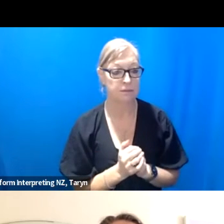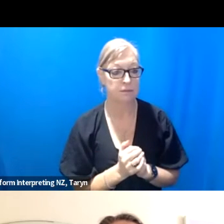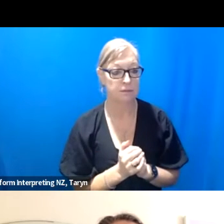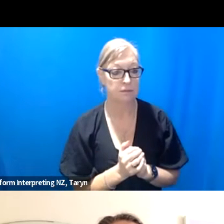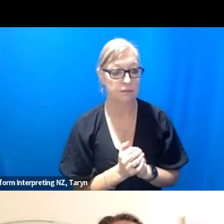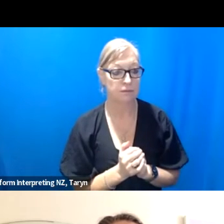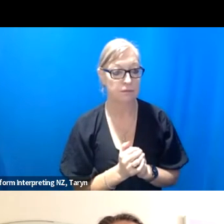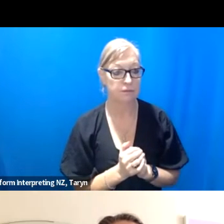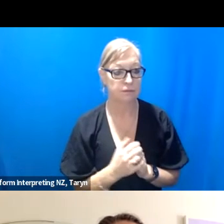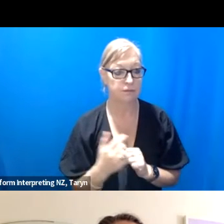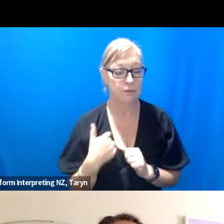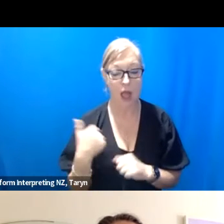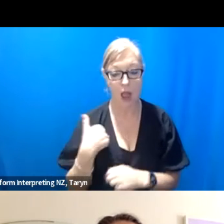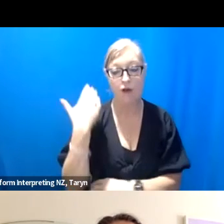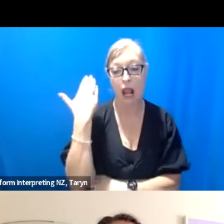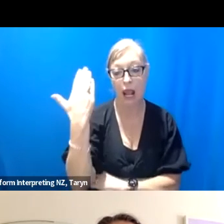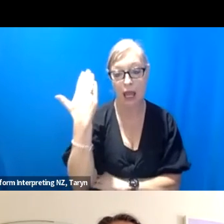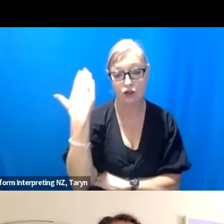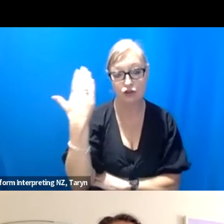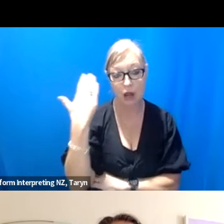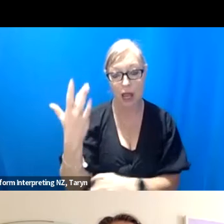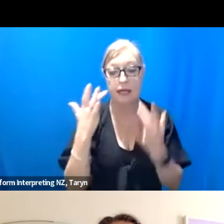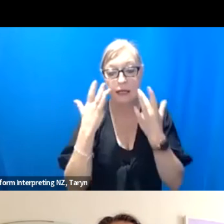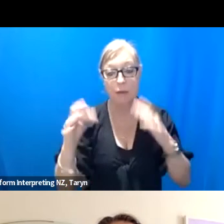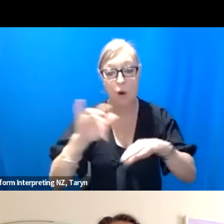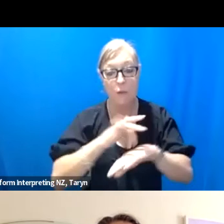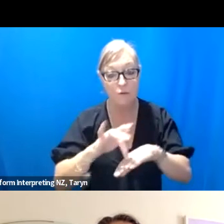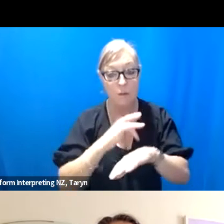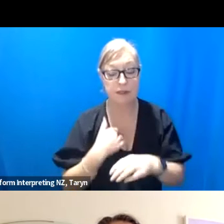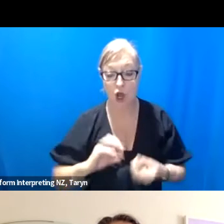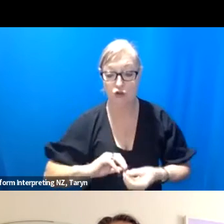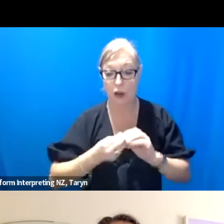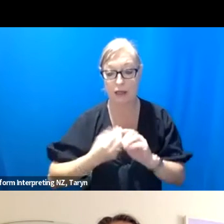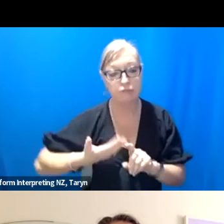I have a lecture demo performance that I created a few years ago which is just a solo